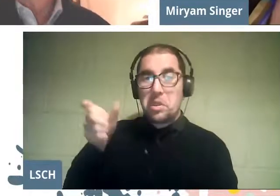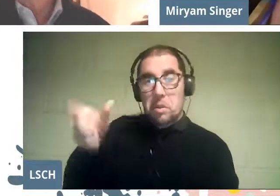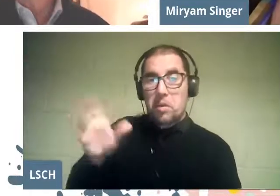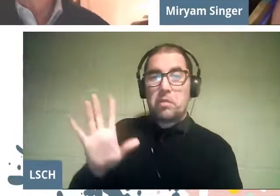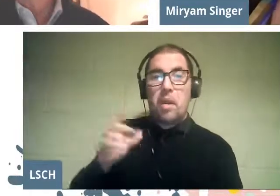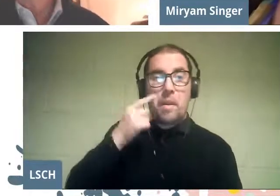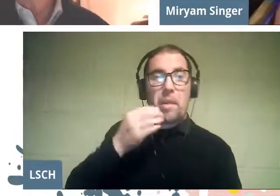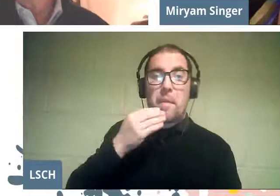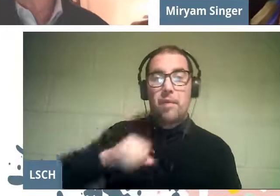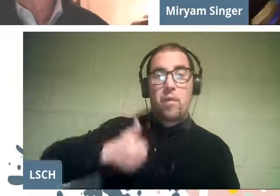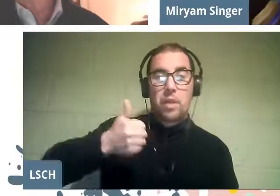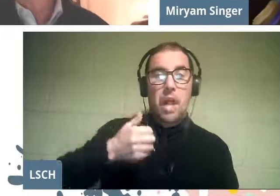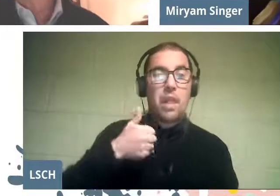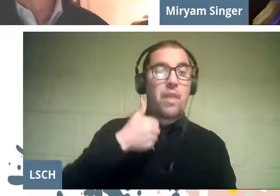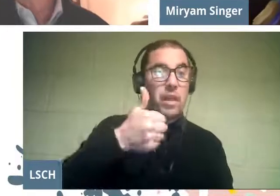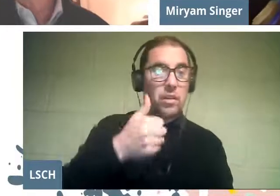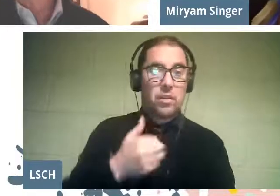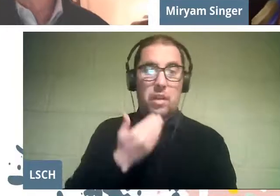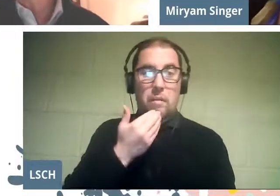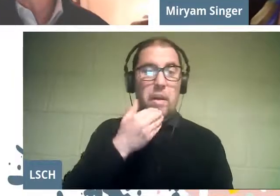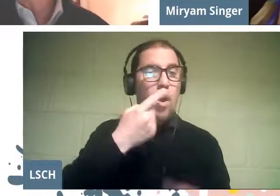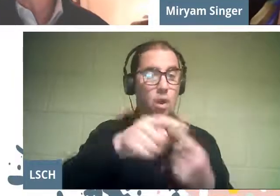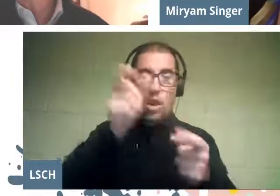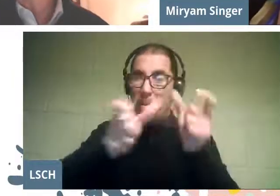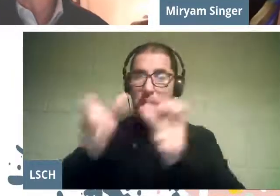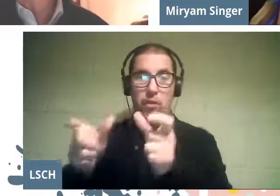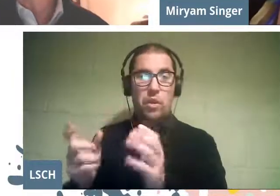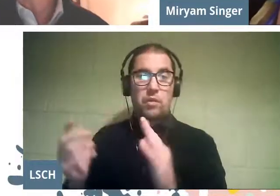and many others, in parentheses, that I know,